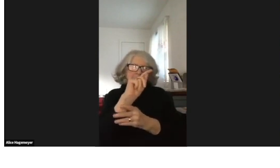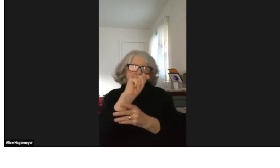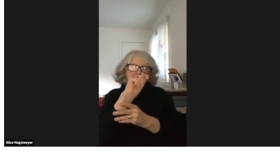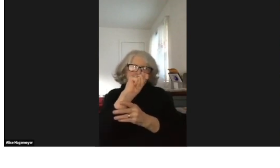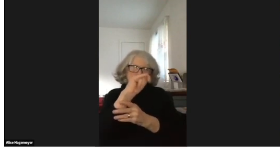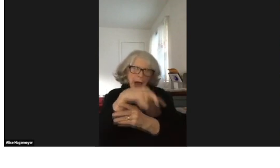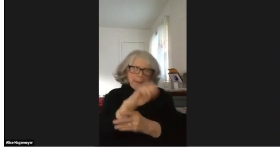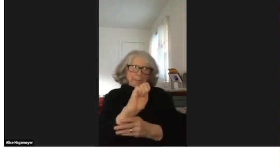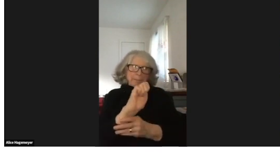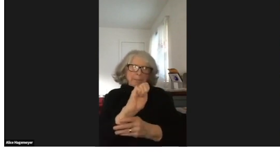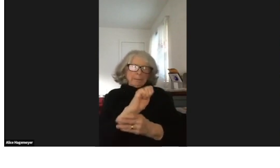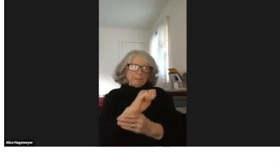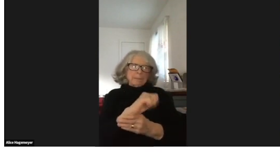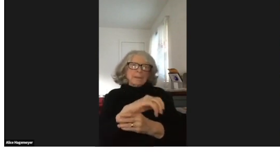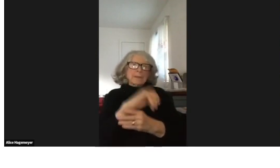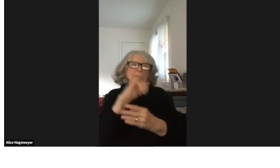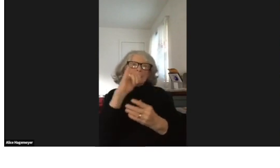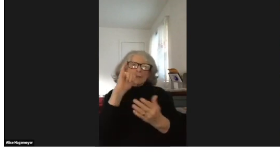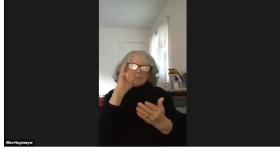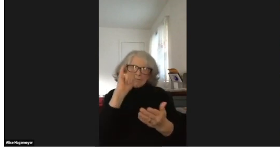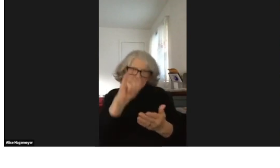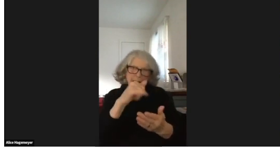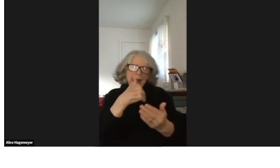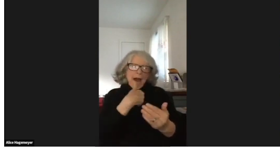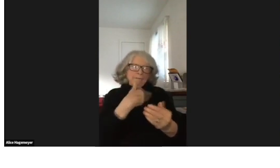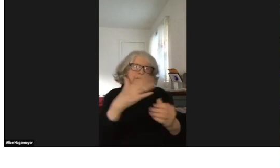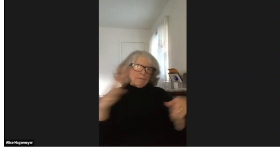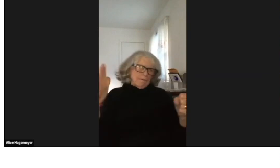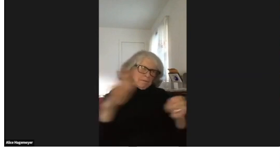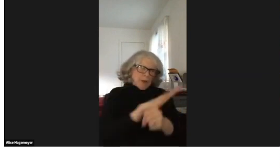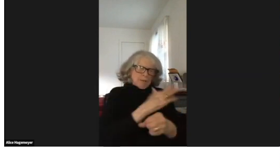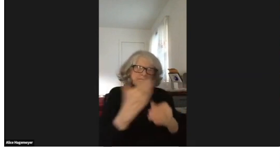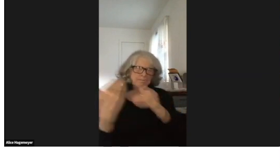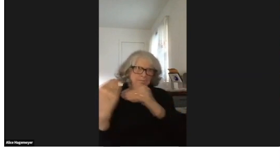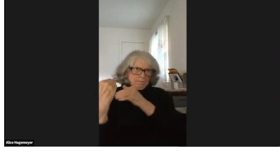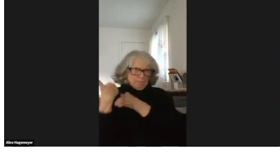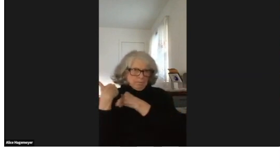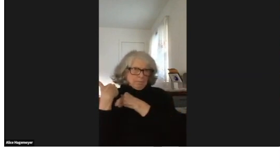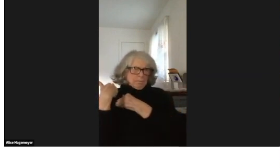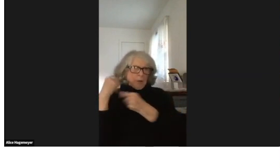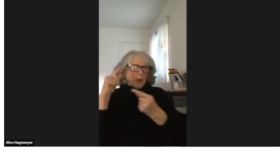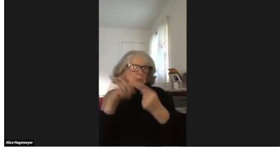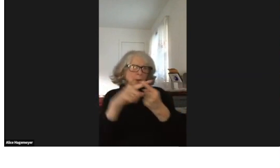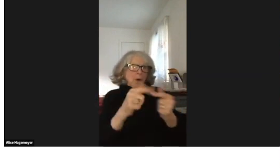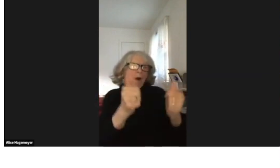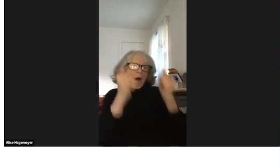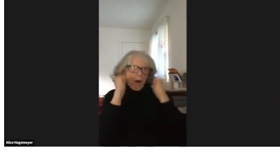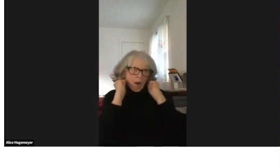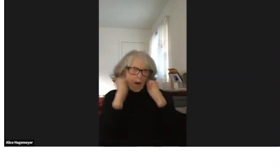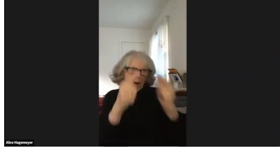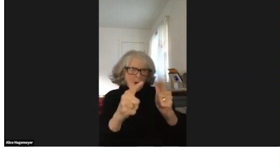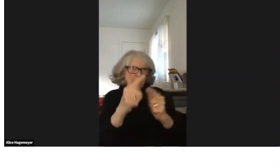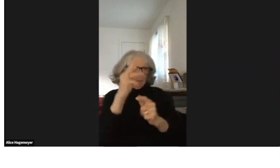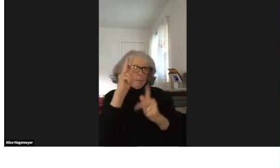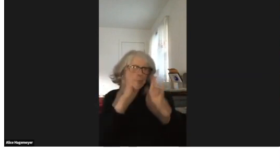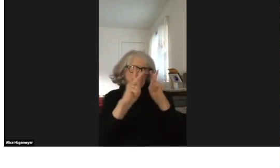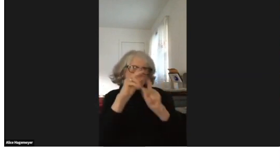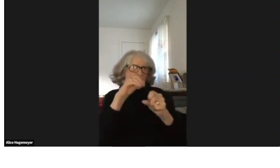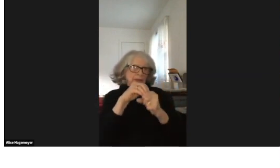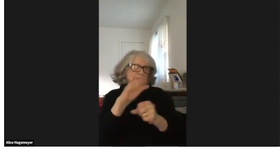PL is the type of library that is fully responsible